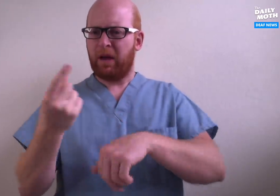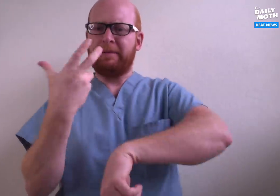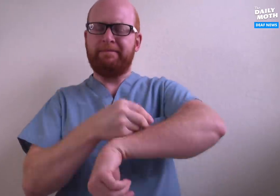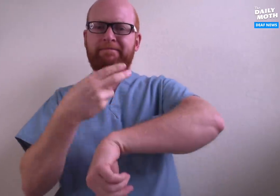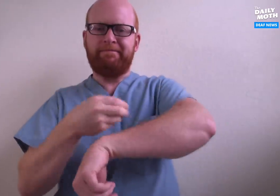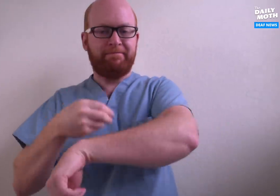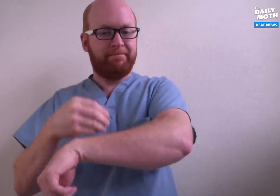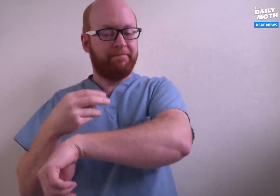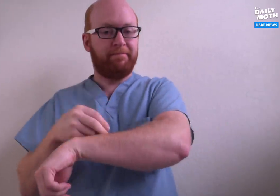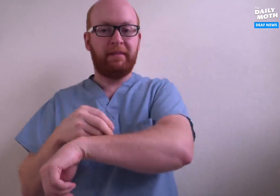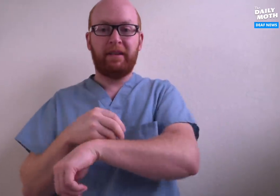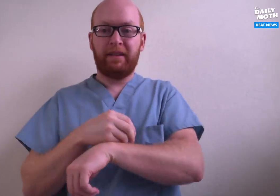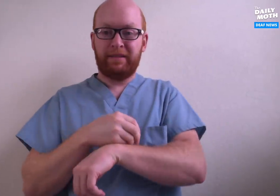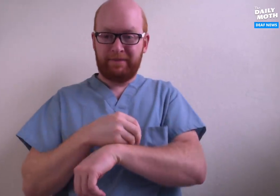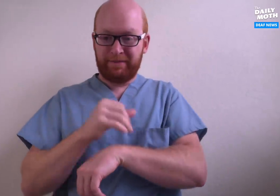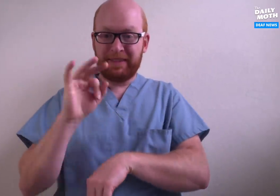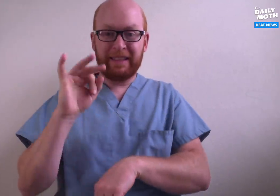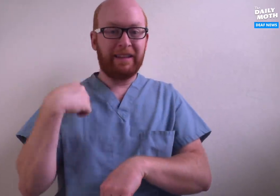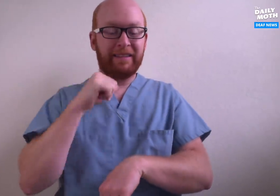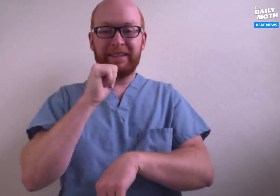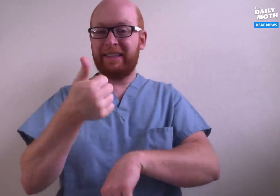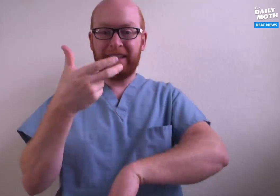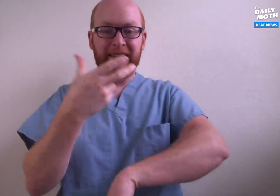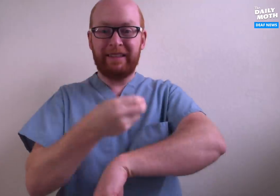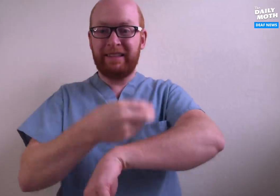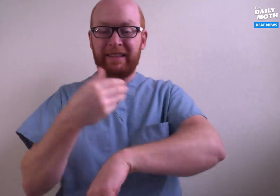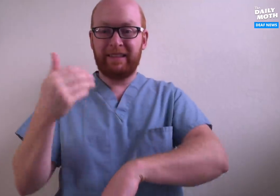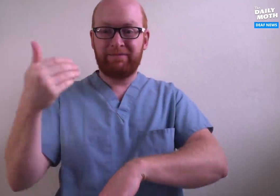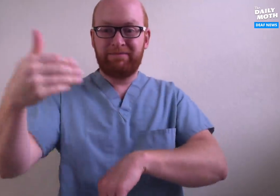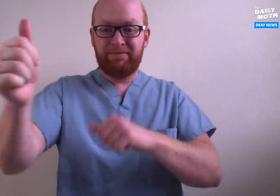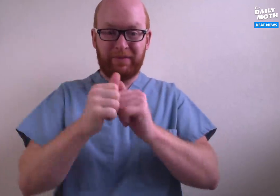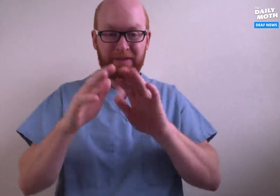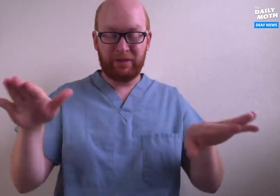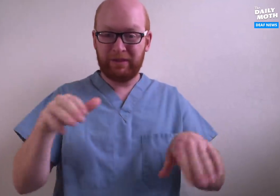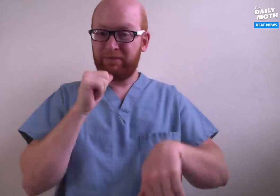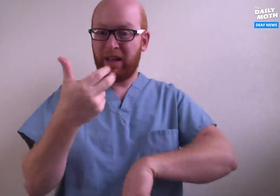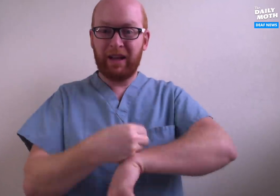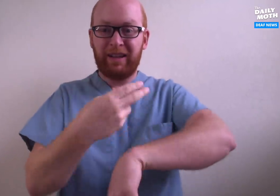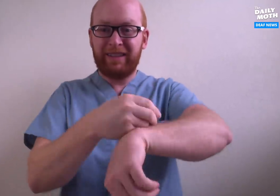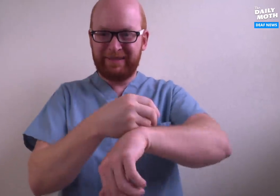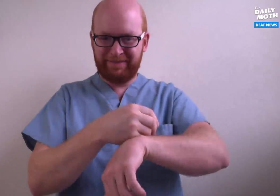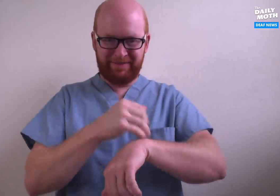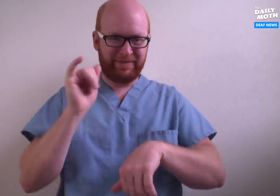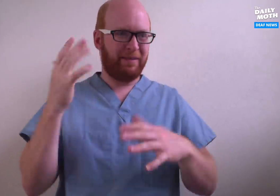I always make sure they get vaccinations. If we didn't vaccine on a schedule with children,